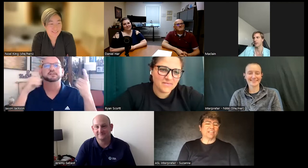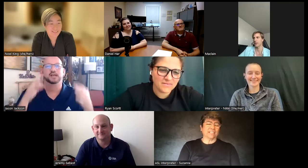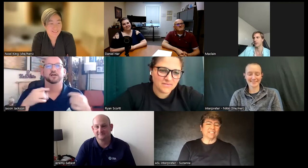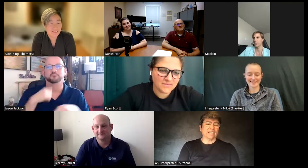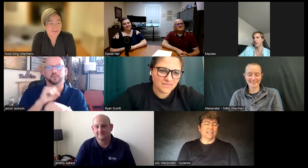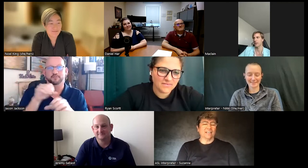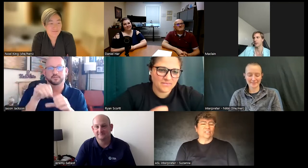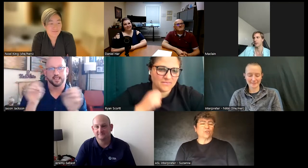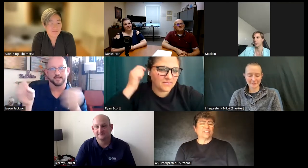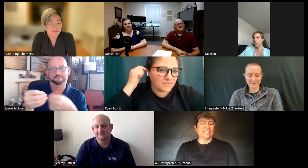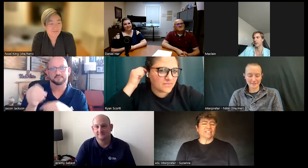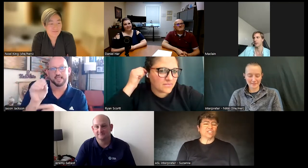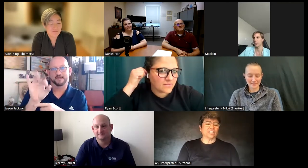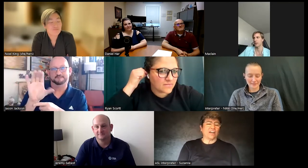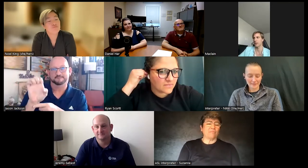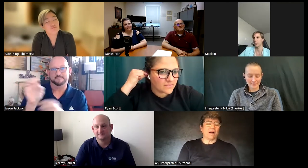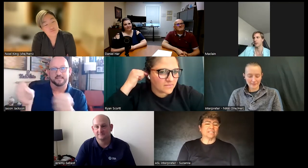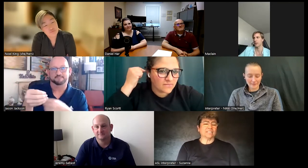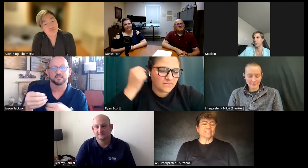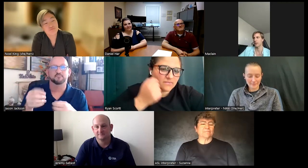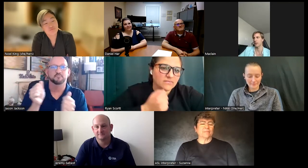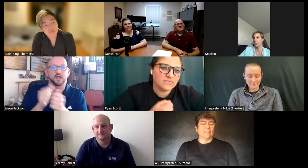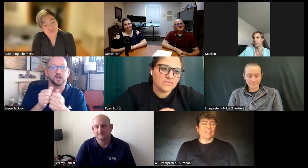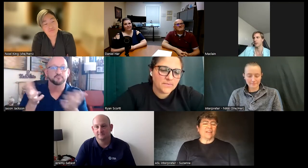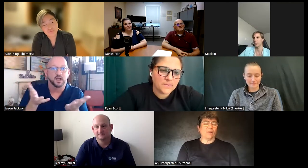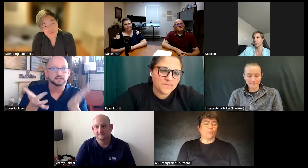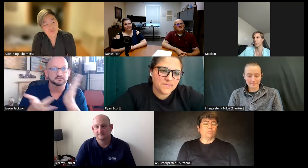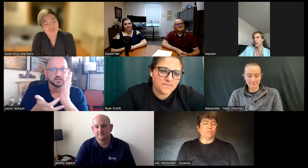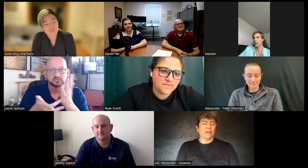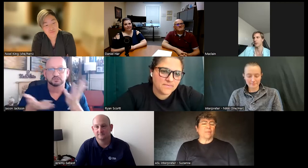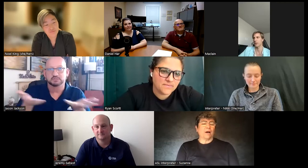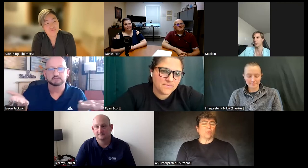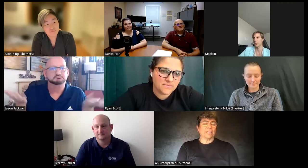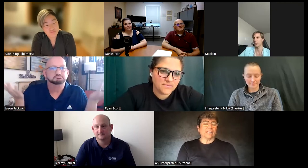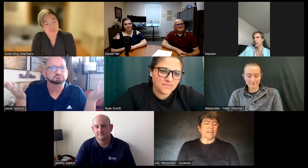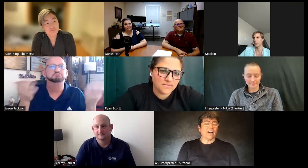things I tried things checked off boxes and then I thought about working in an